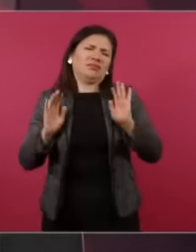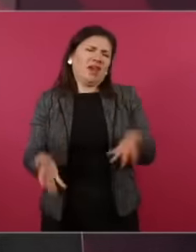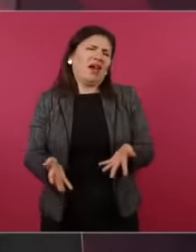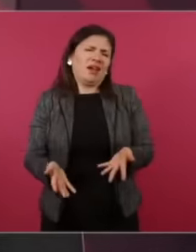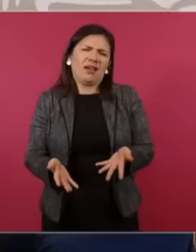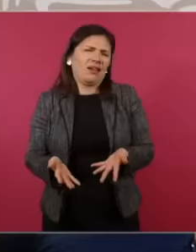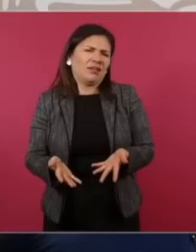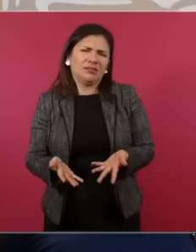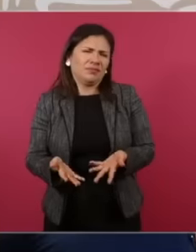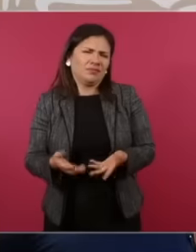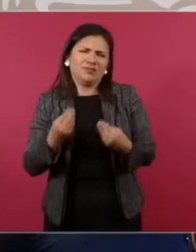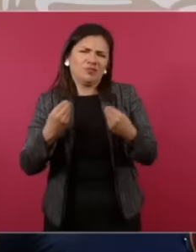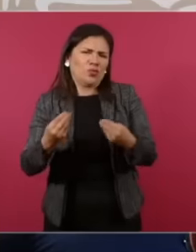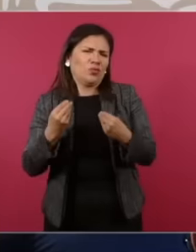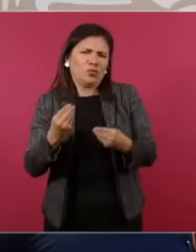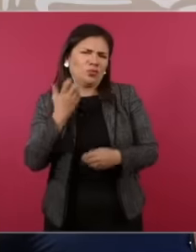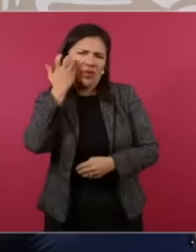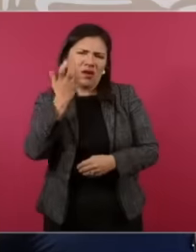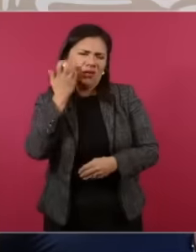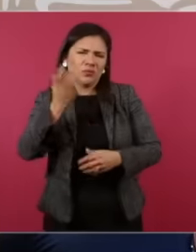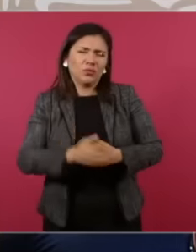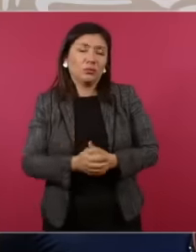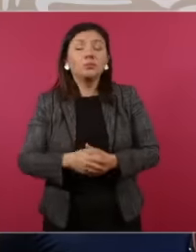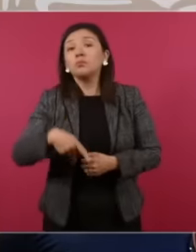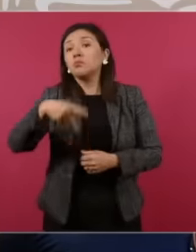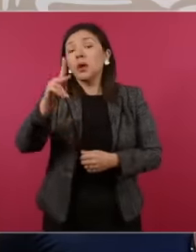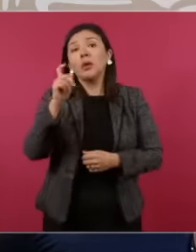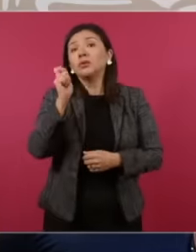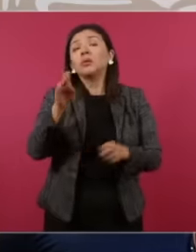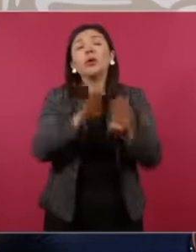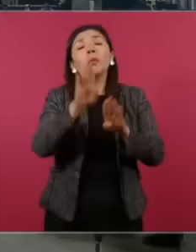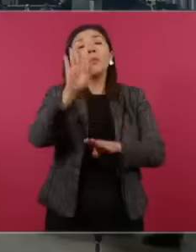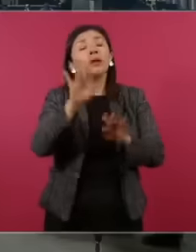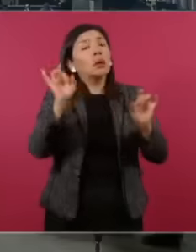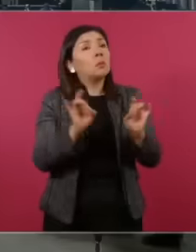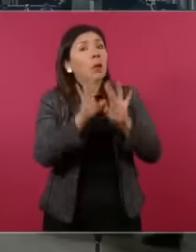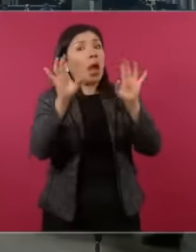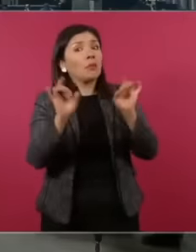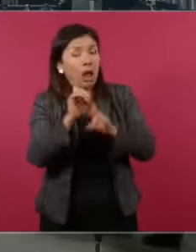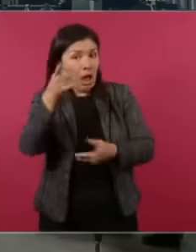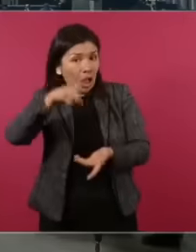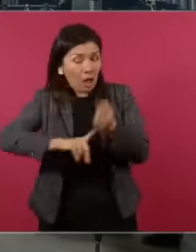also a lot of quality president and Remember that in politics there are no coincidences yes But what a coincidence if